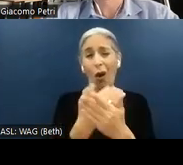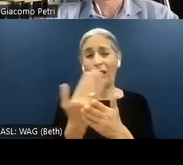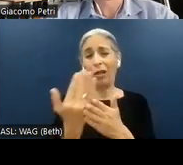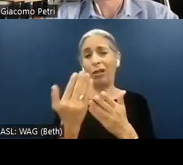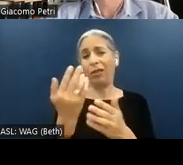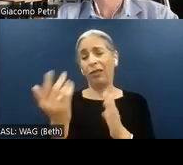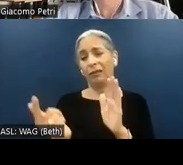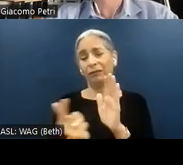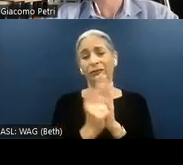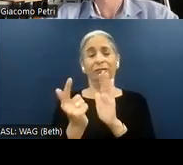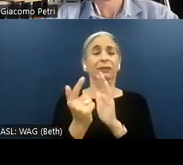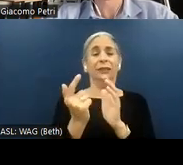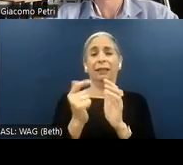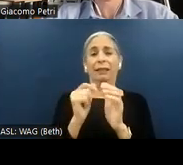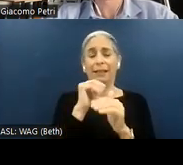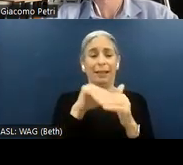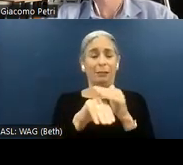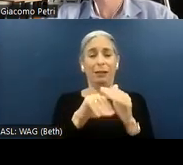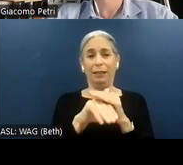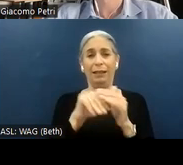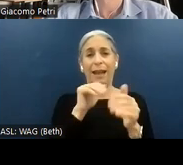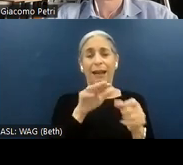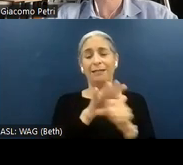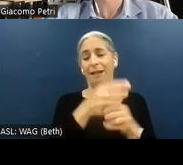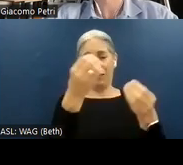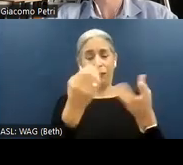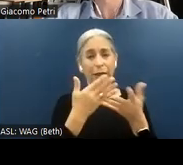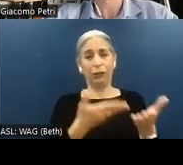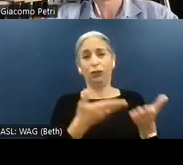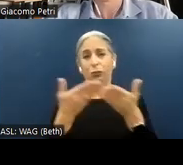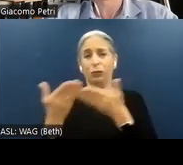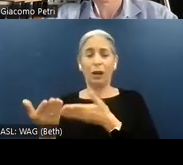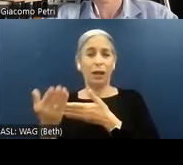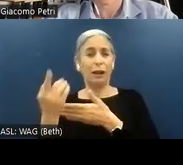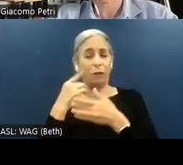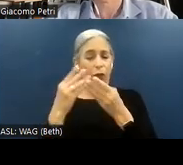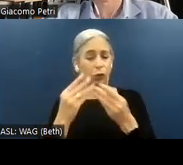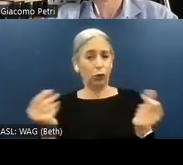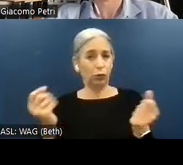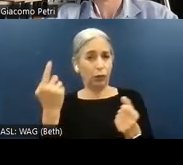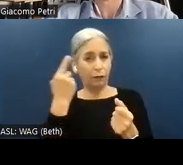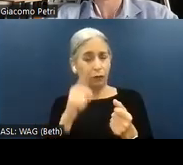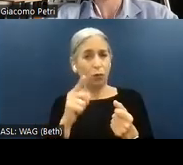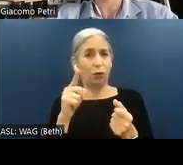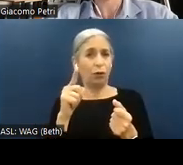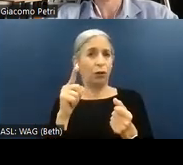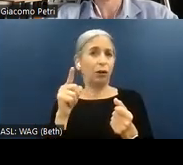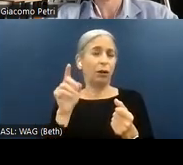and often does not provide information about the search or the solution for these issues.